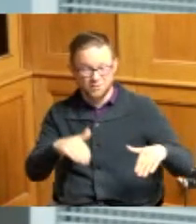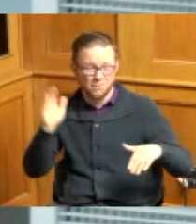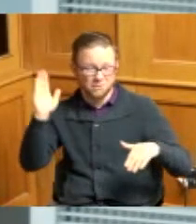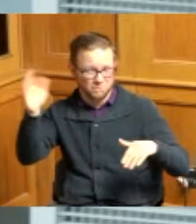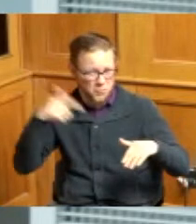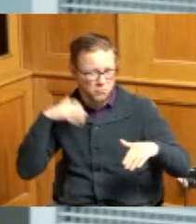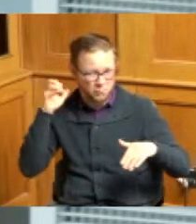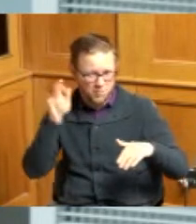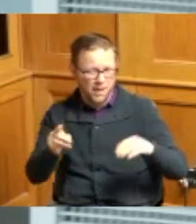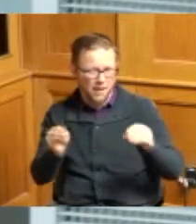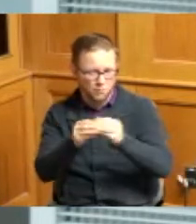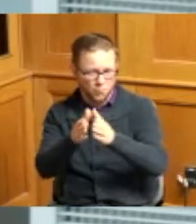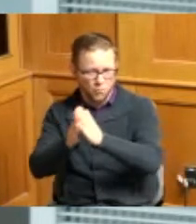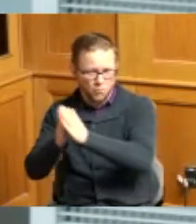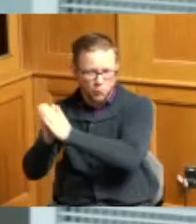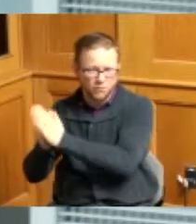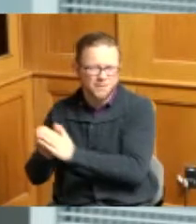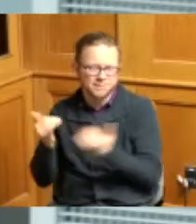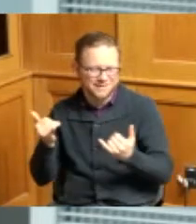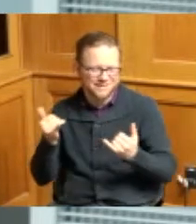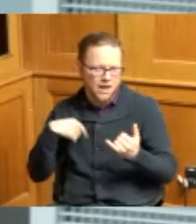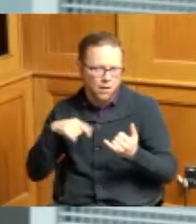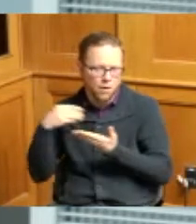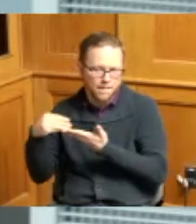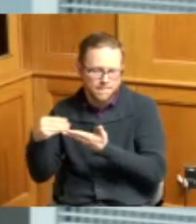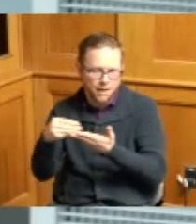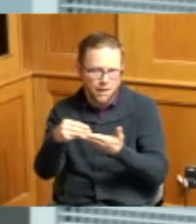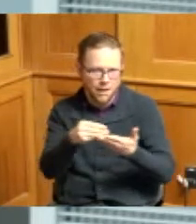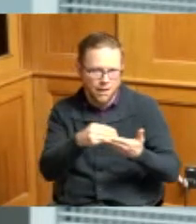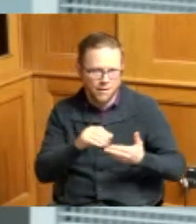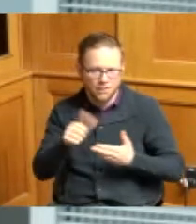as we continue to purchase more homes we have an additional 12 right now that are just under